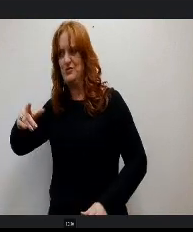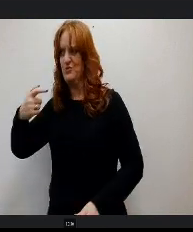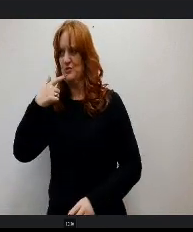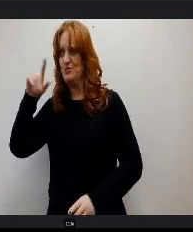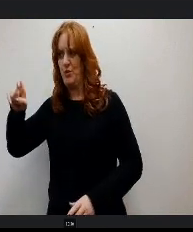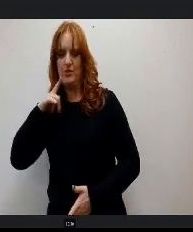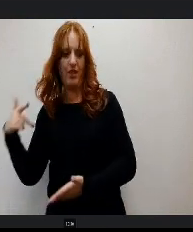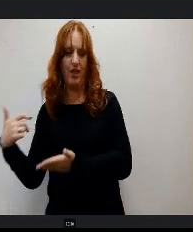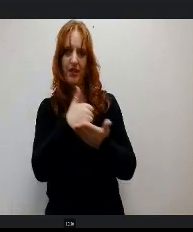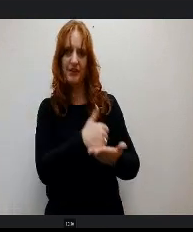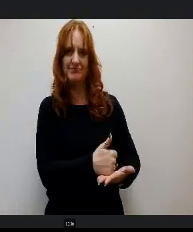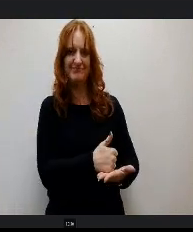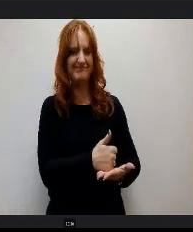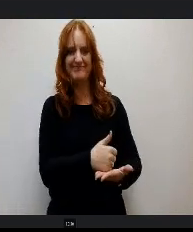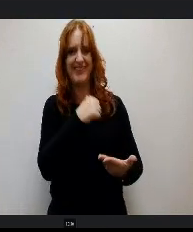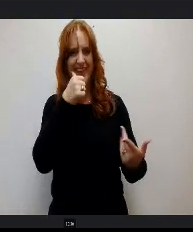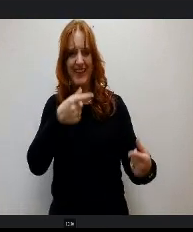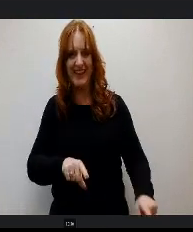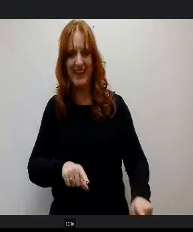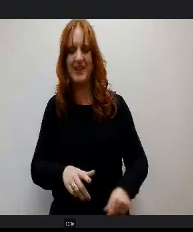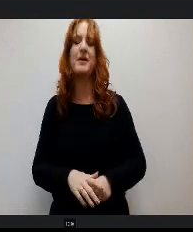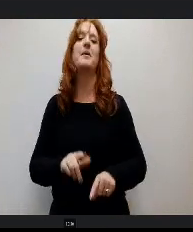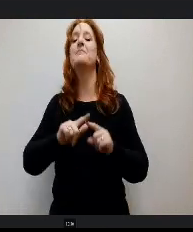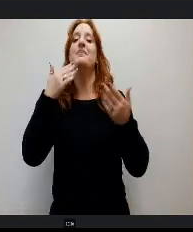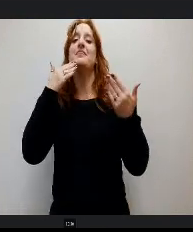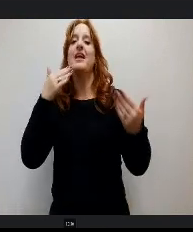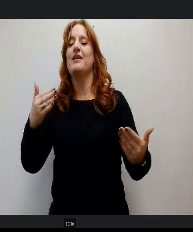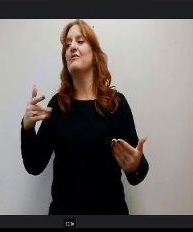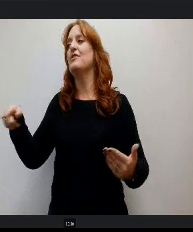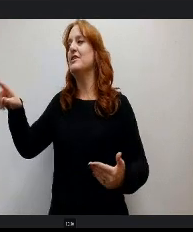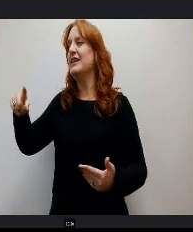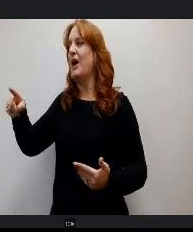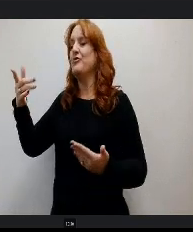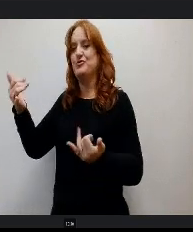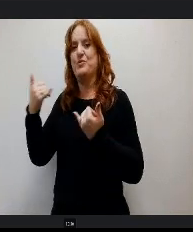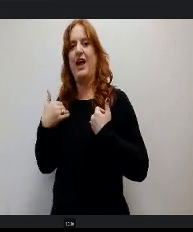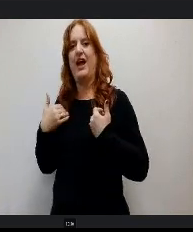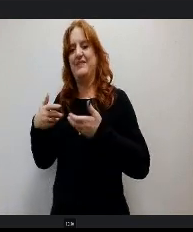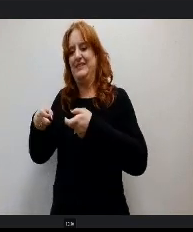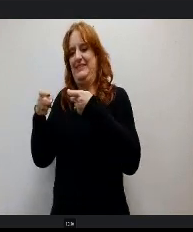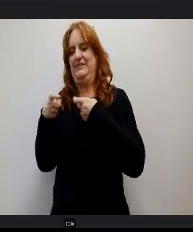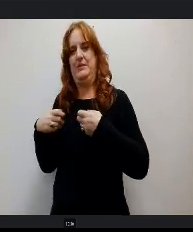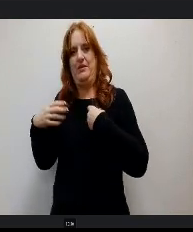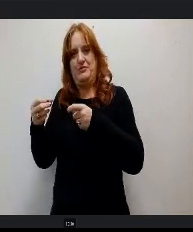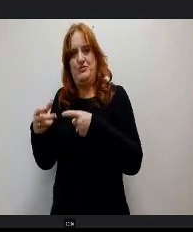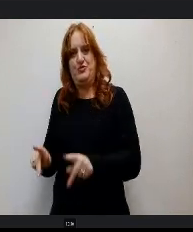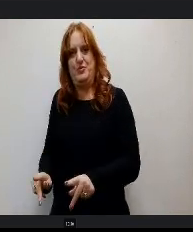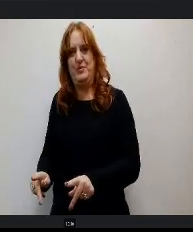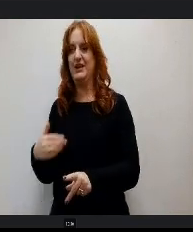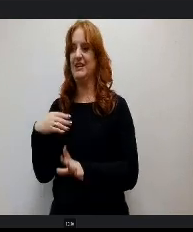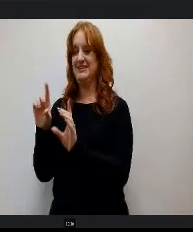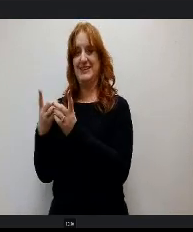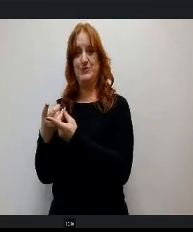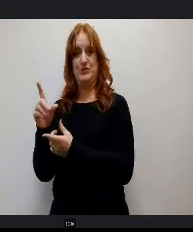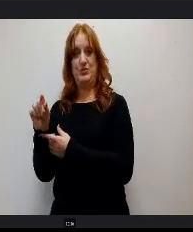But thankfully you guys have provided an opportunity for this s to change. District 20 has provided an opportunity to give